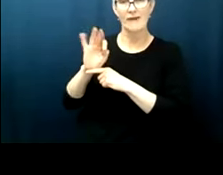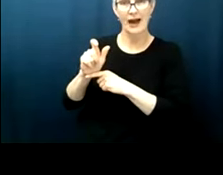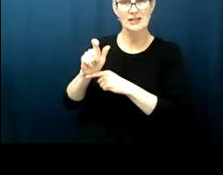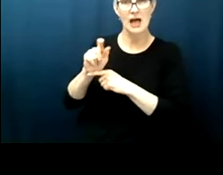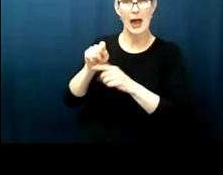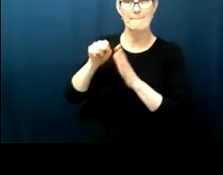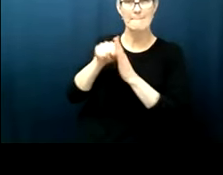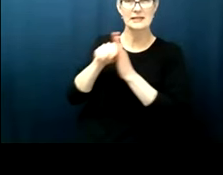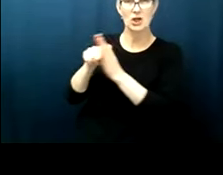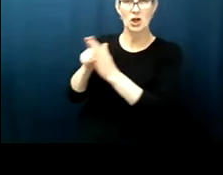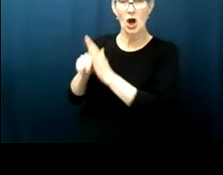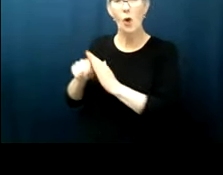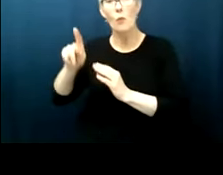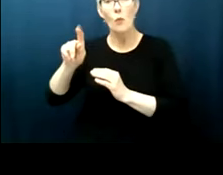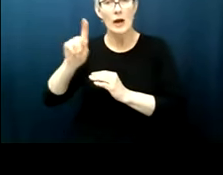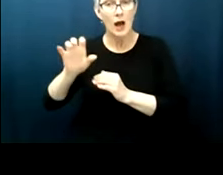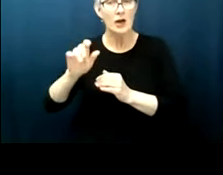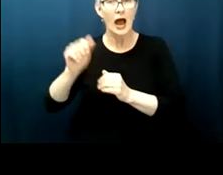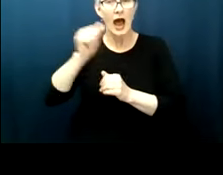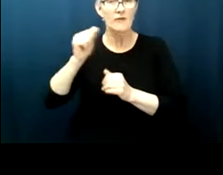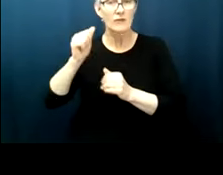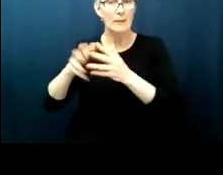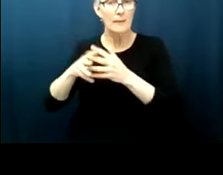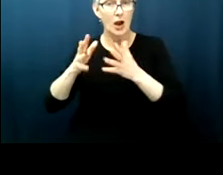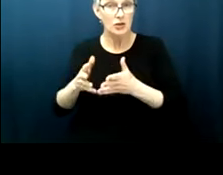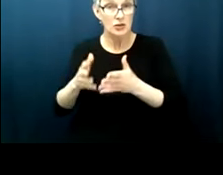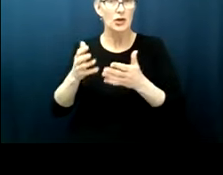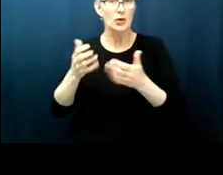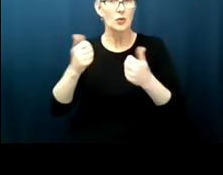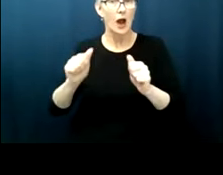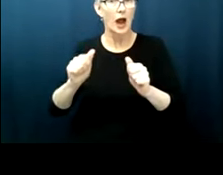americans who had attempted to seat the candidate who won the election the supreme court in u.s